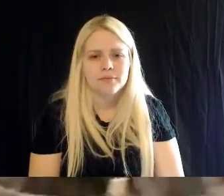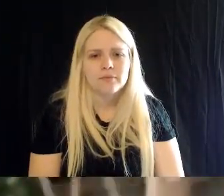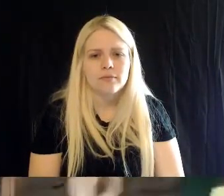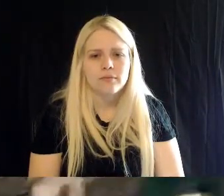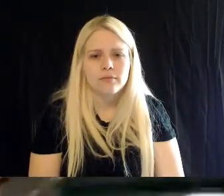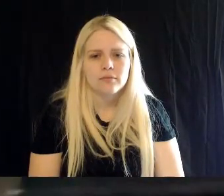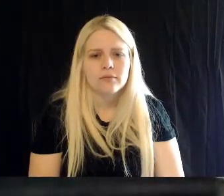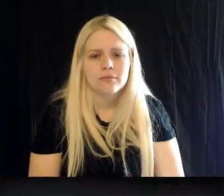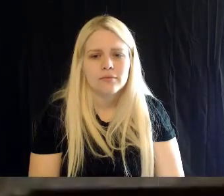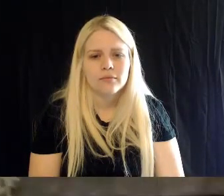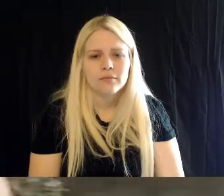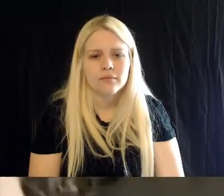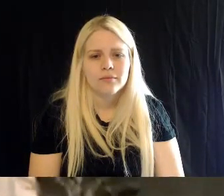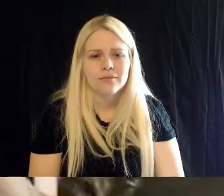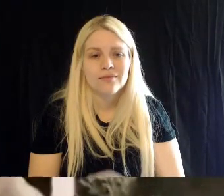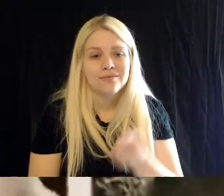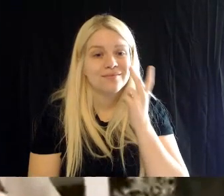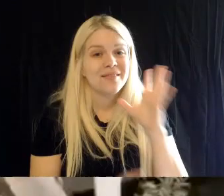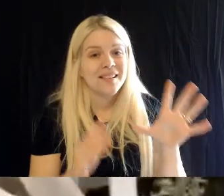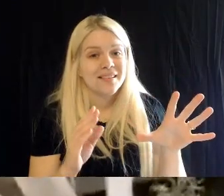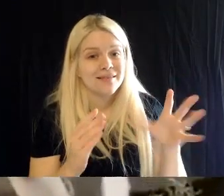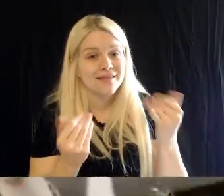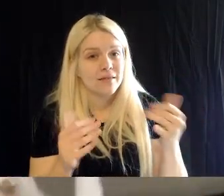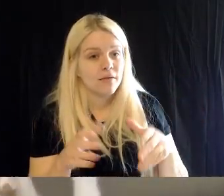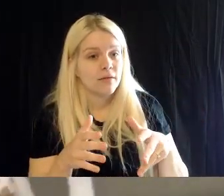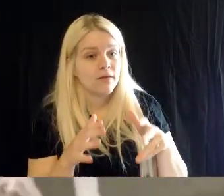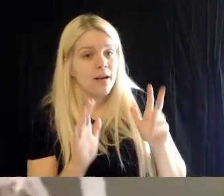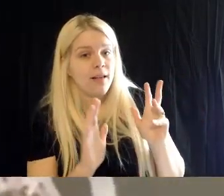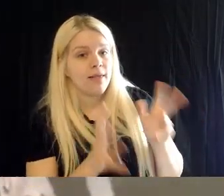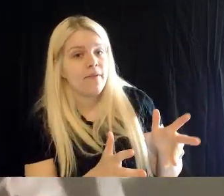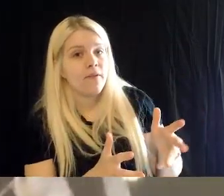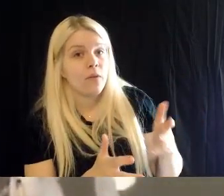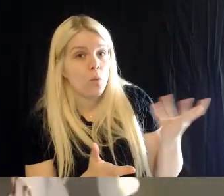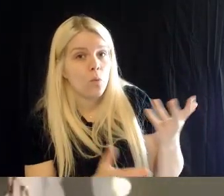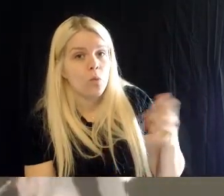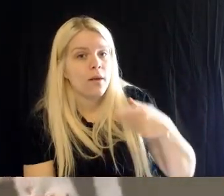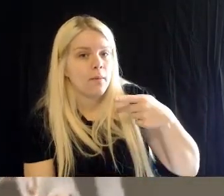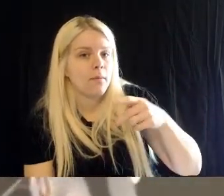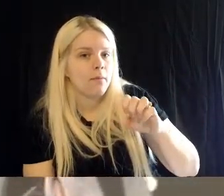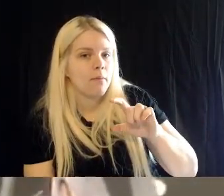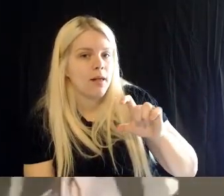Britt: So, I'm putting some pellets out right now for our Patagonian Conurs. Yeah, some parrot